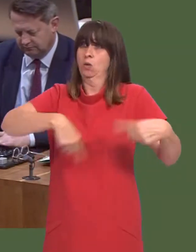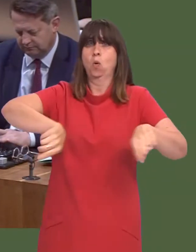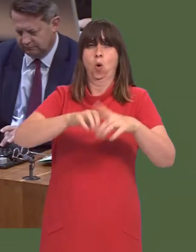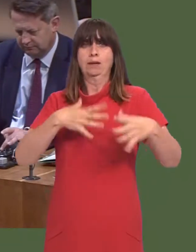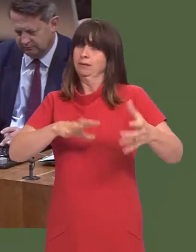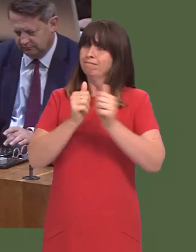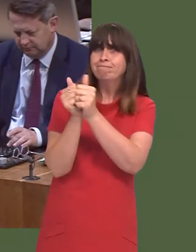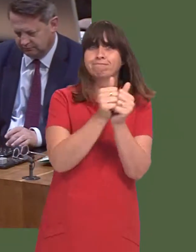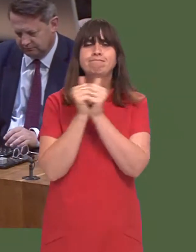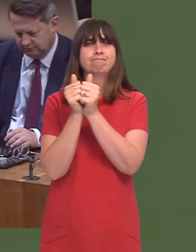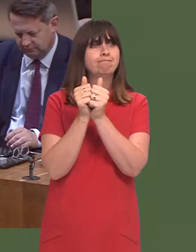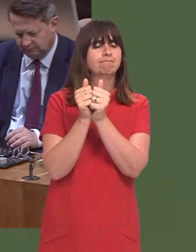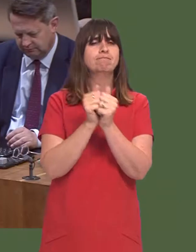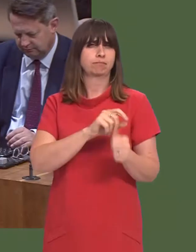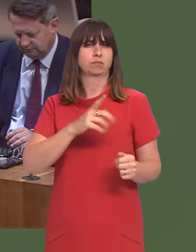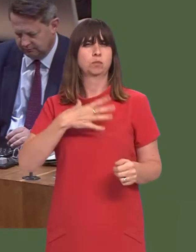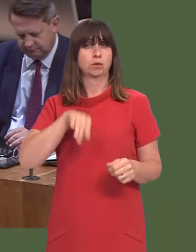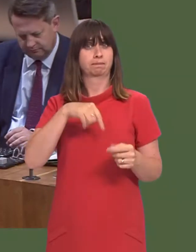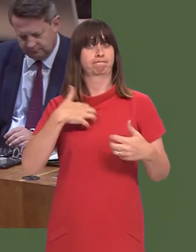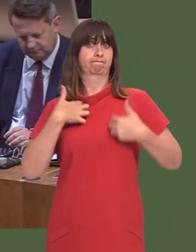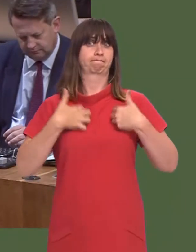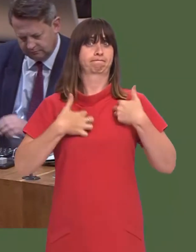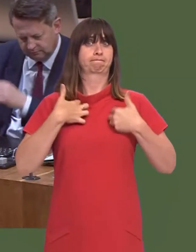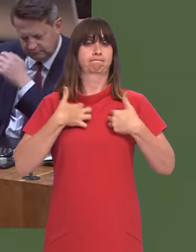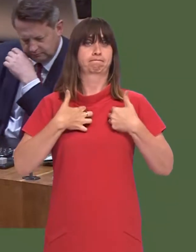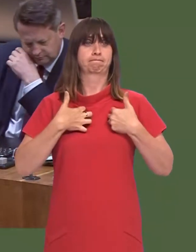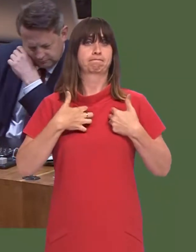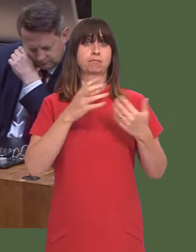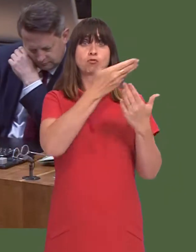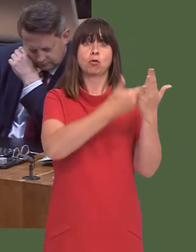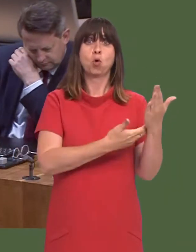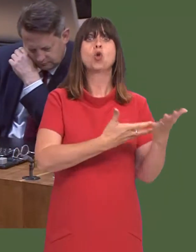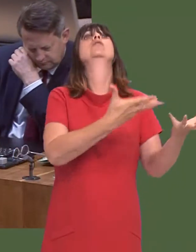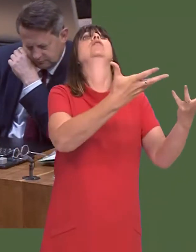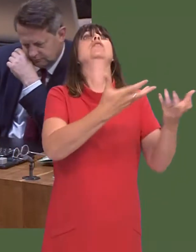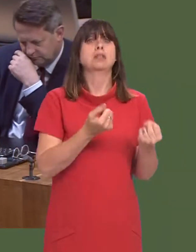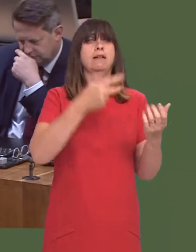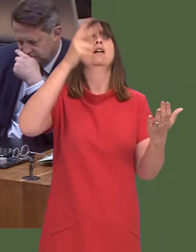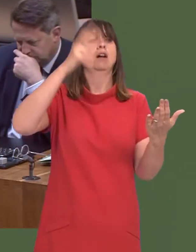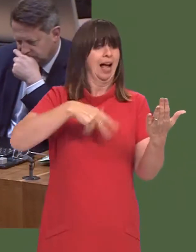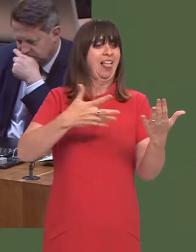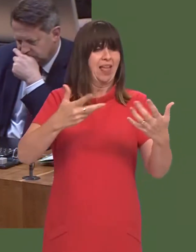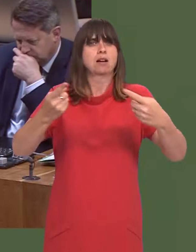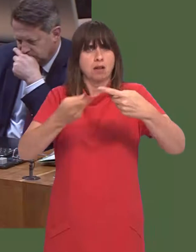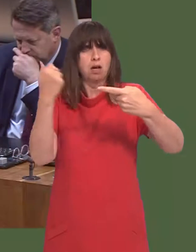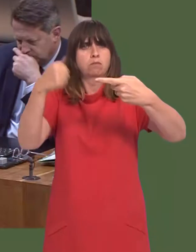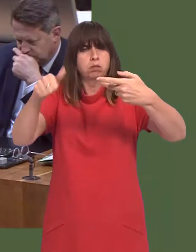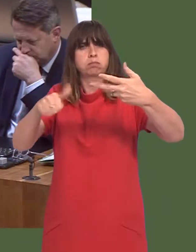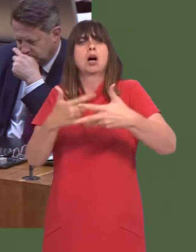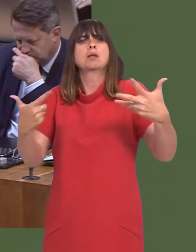Thatís very much part of our thinking. As I say, we will look forward to receiving the report and look forward to acting on as